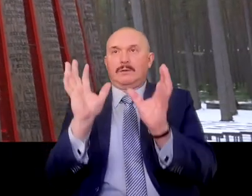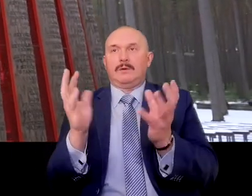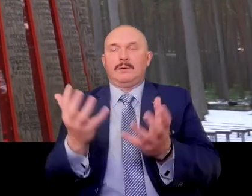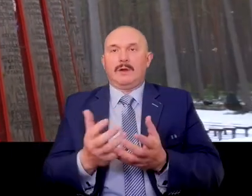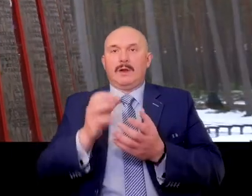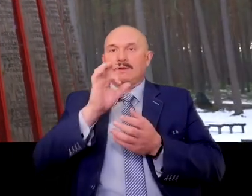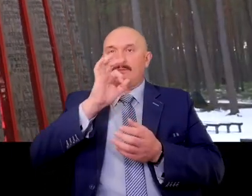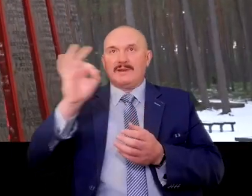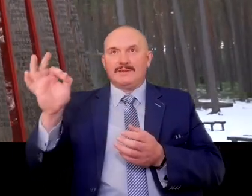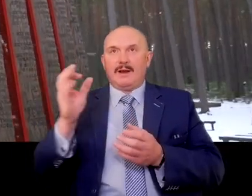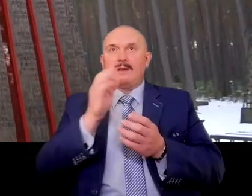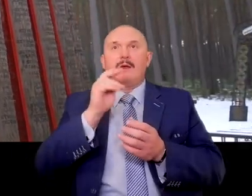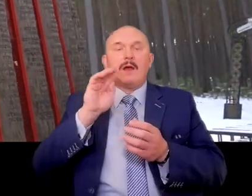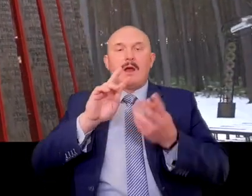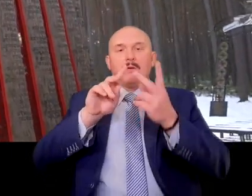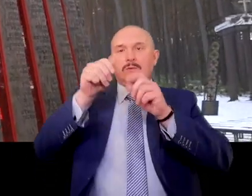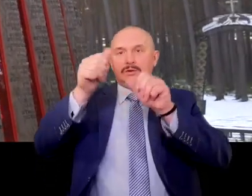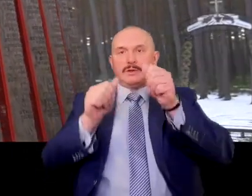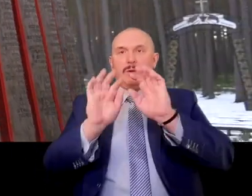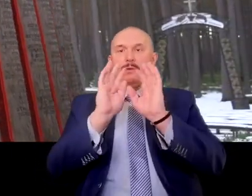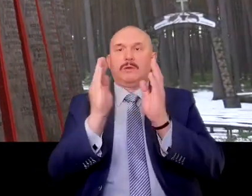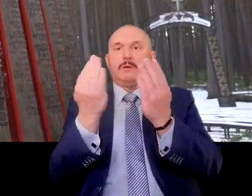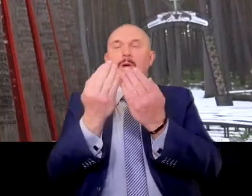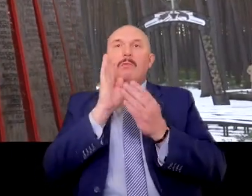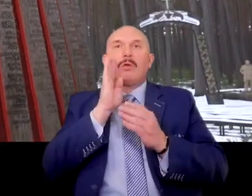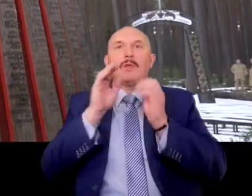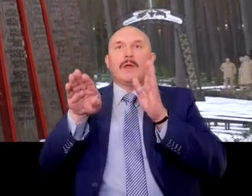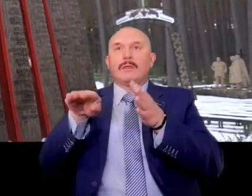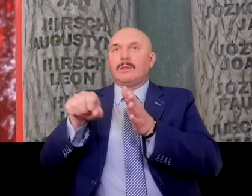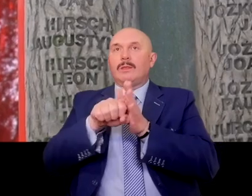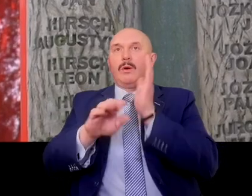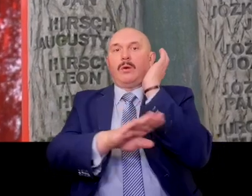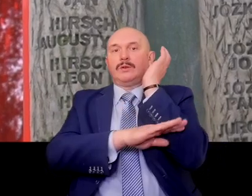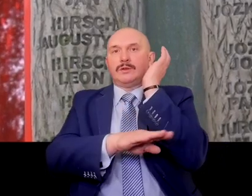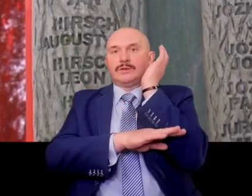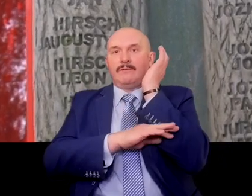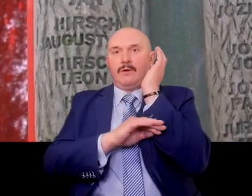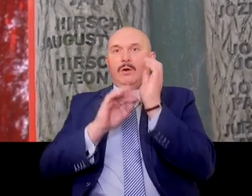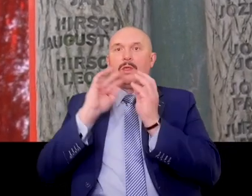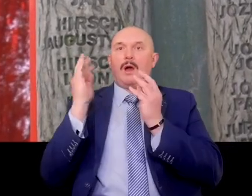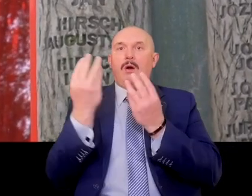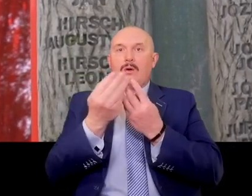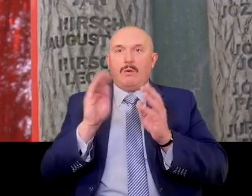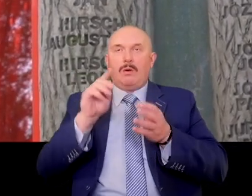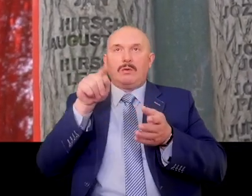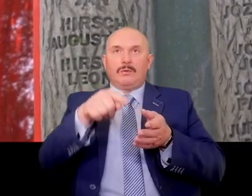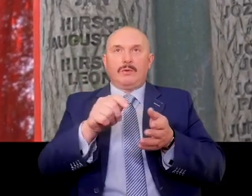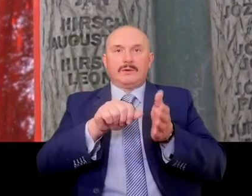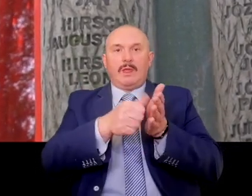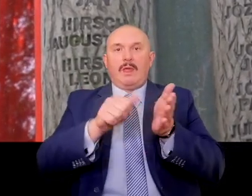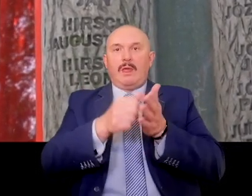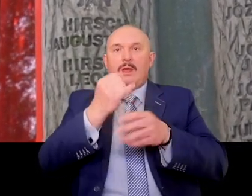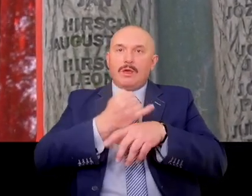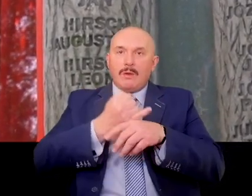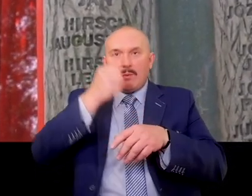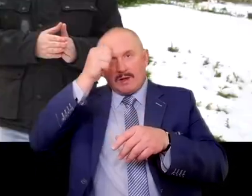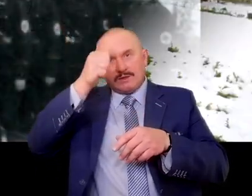whose shape resembles the trees around us, on which the names of the victims of this tragedy are engraved.